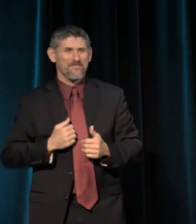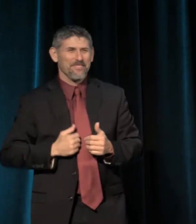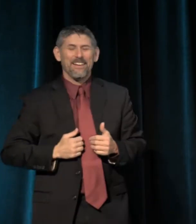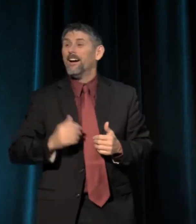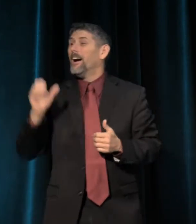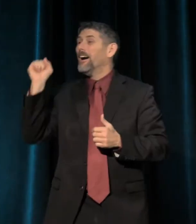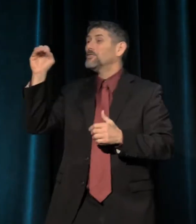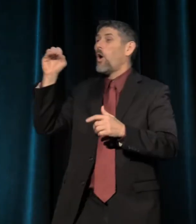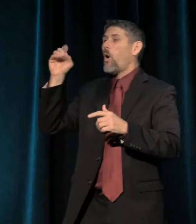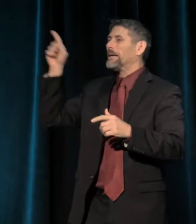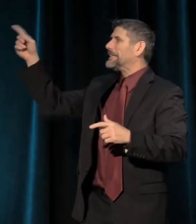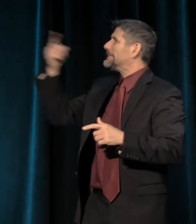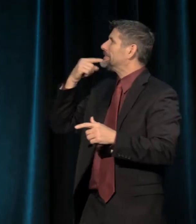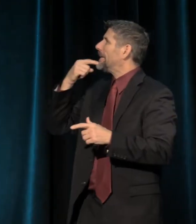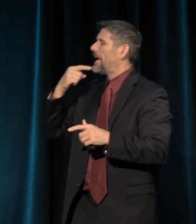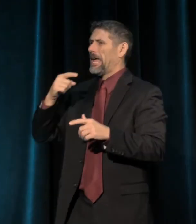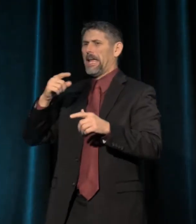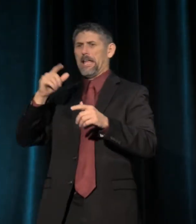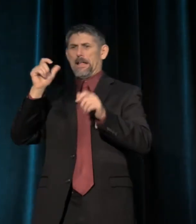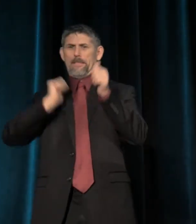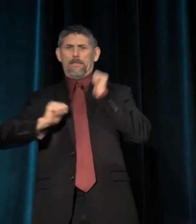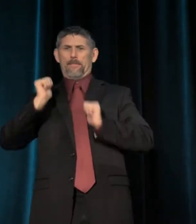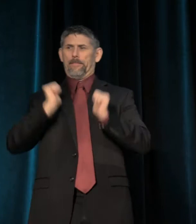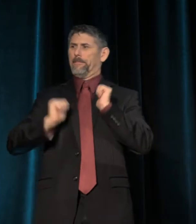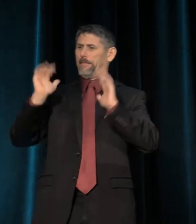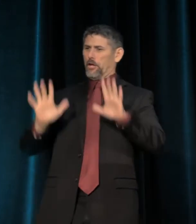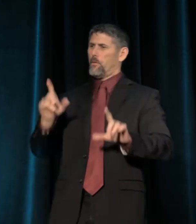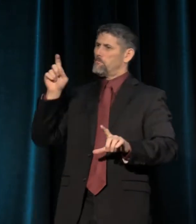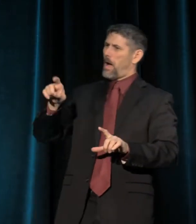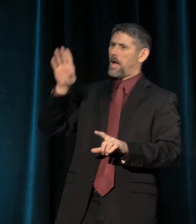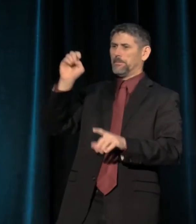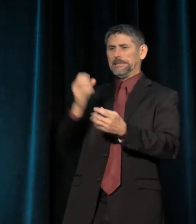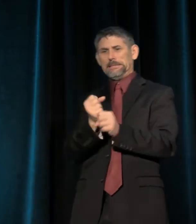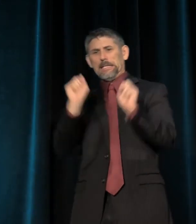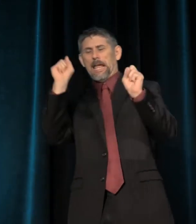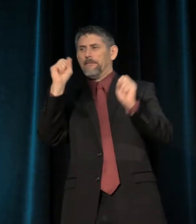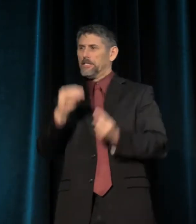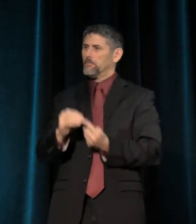So he's saying that theater must always be a safe and special place, right?